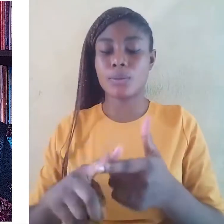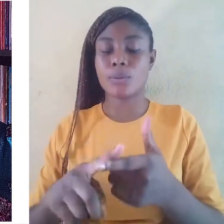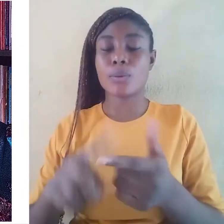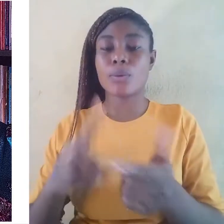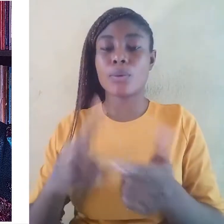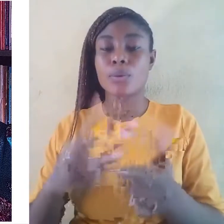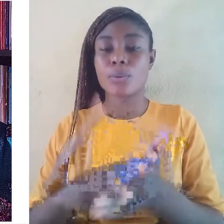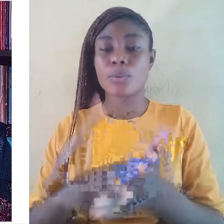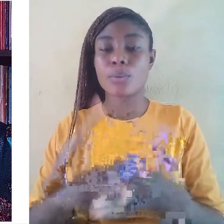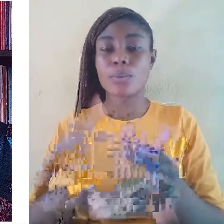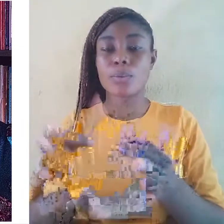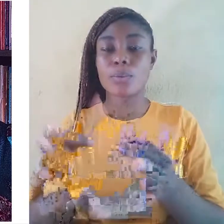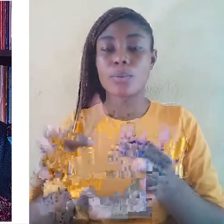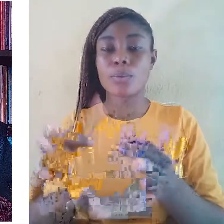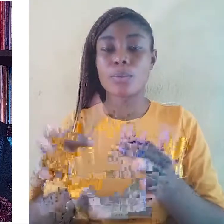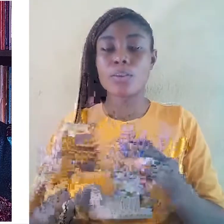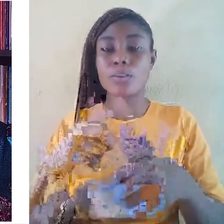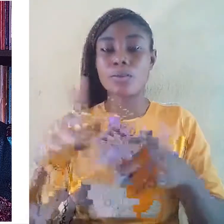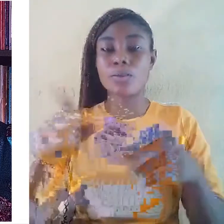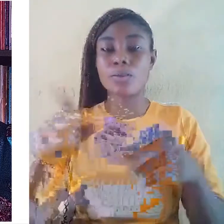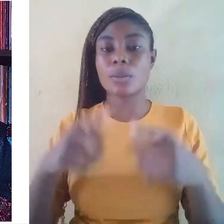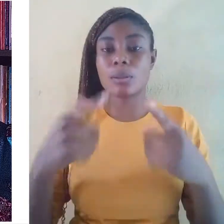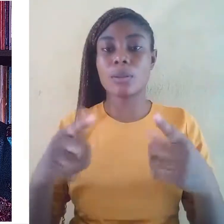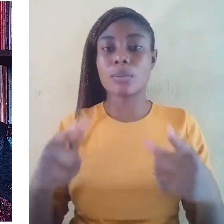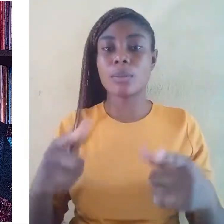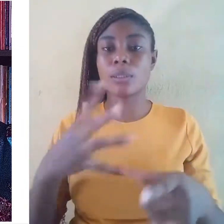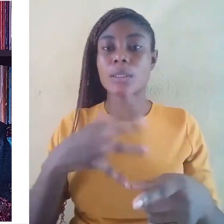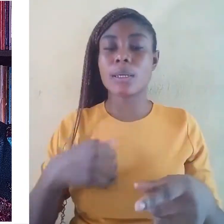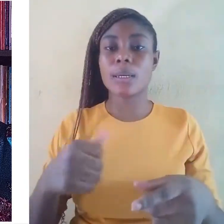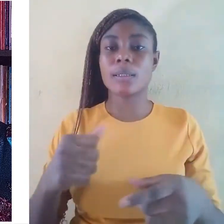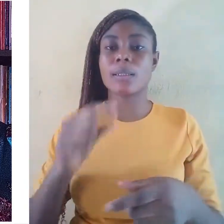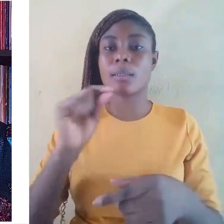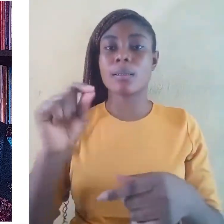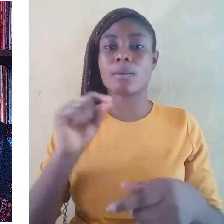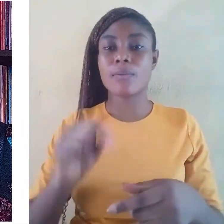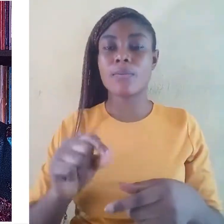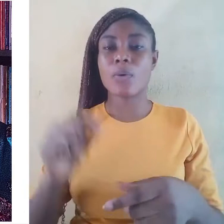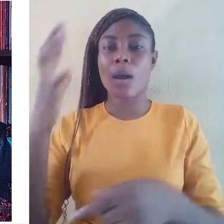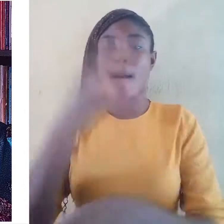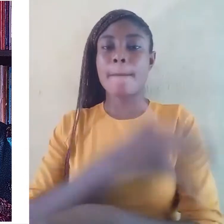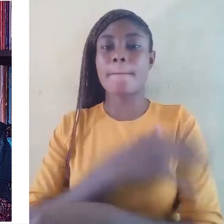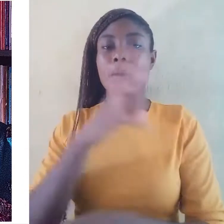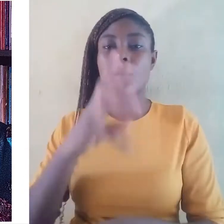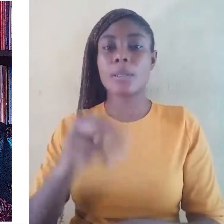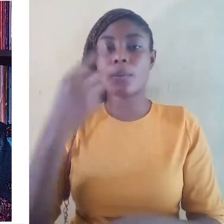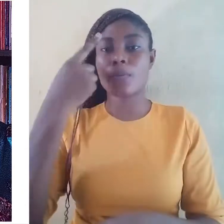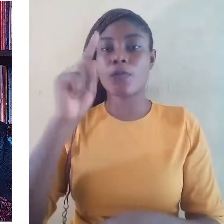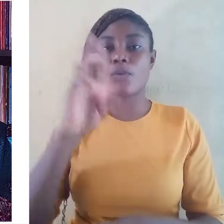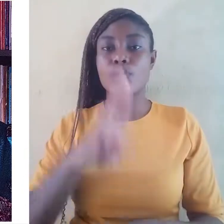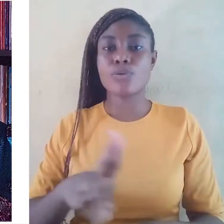languages and thereby empower them for use and increased vitality.